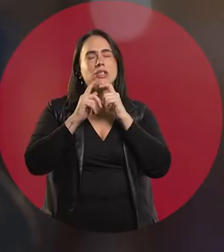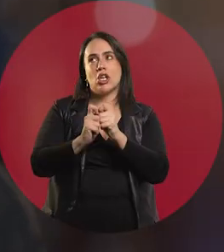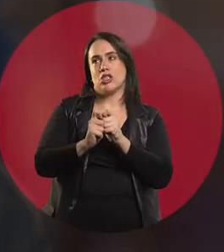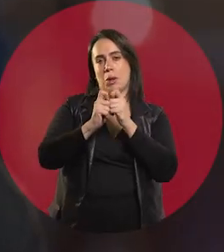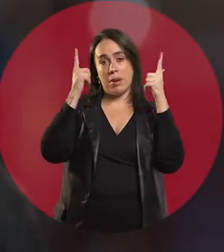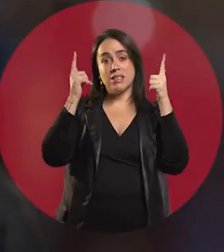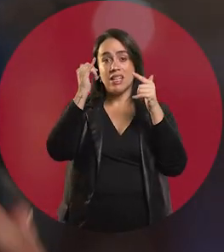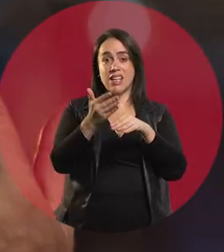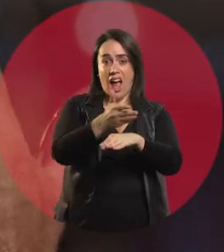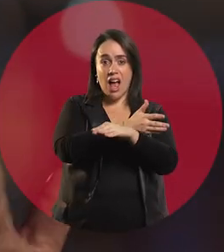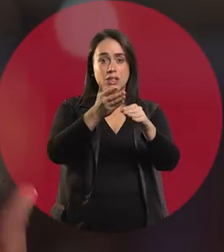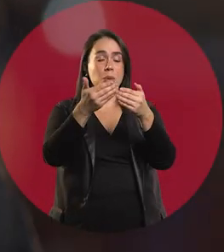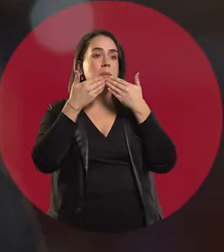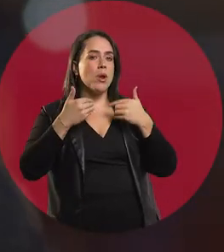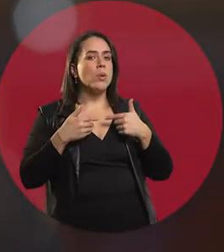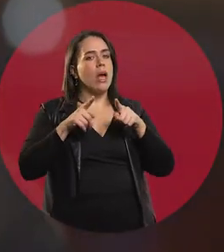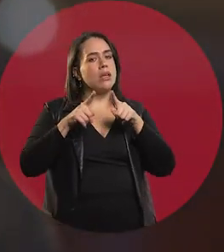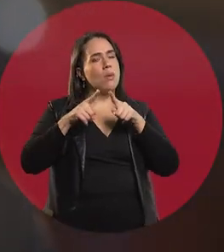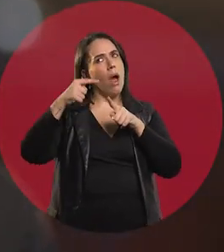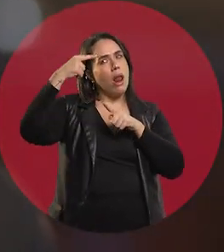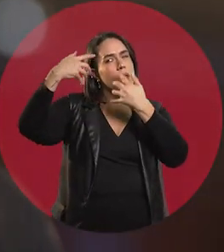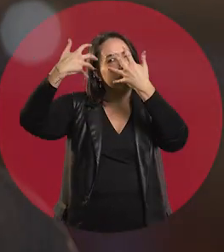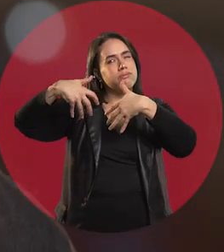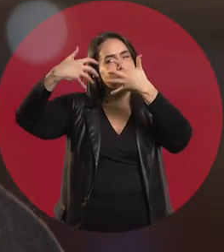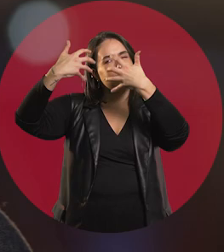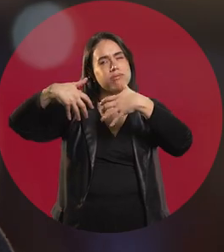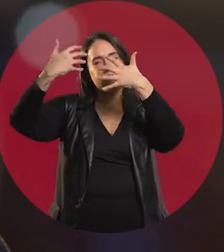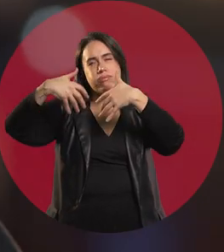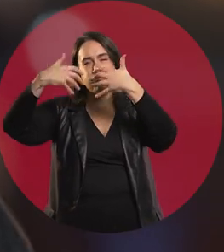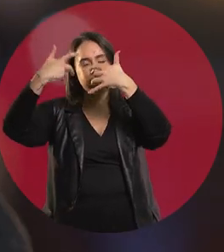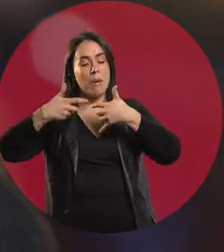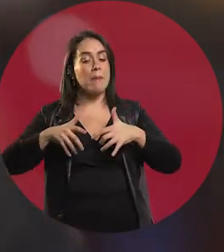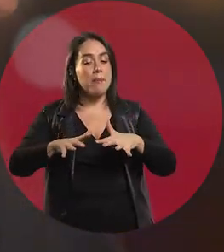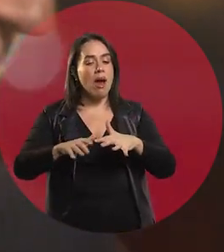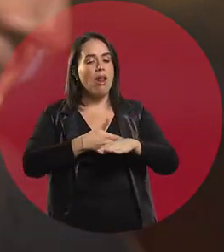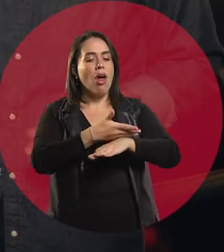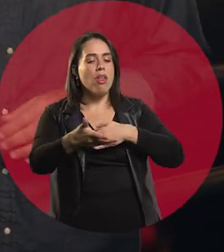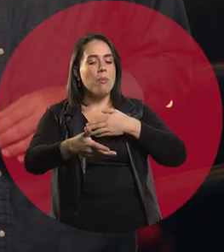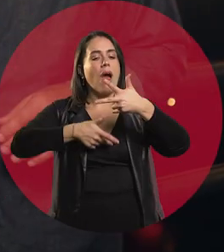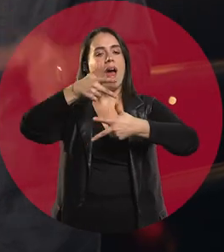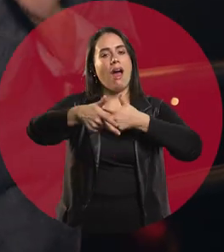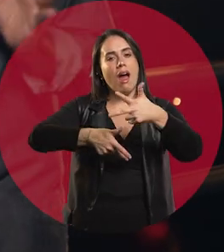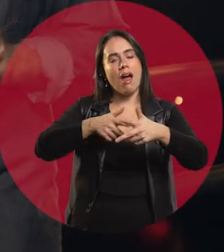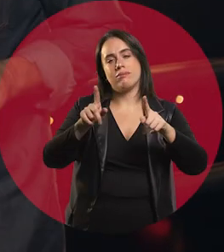If not, I'll put up defense mechanisms to start dodging the blows, you see.